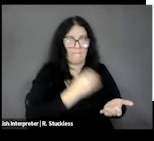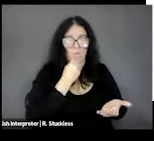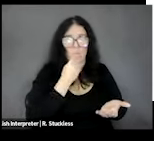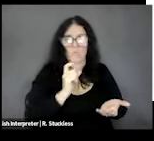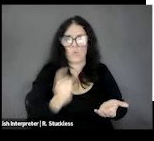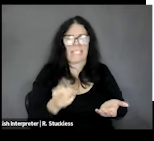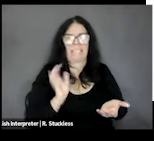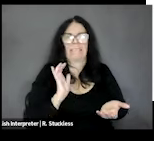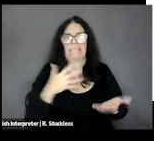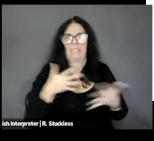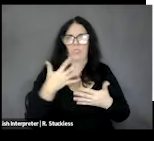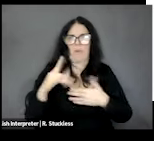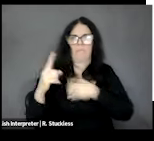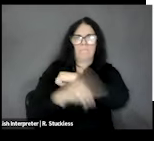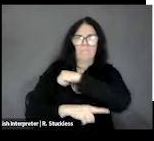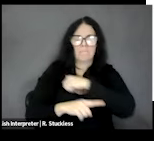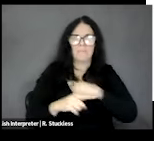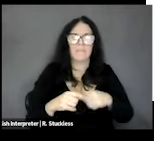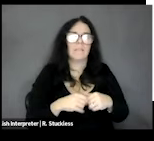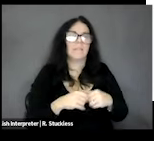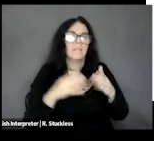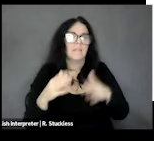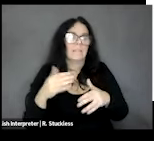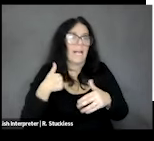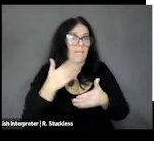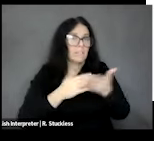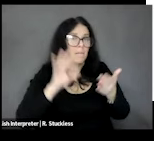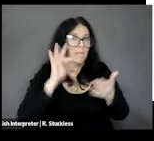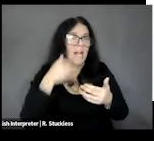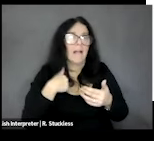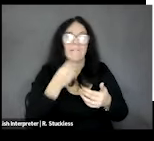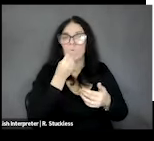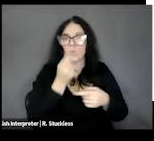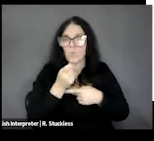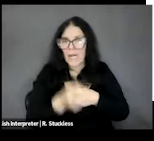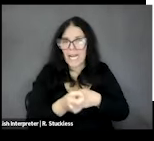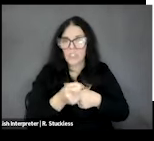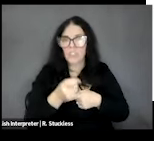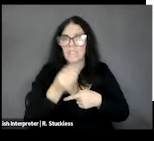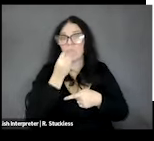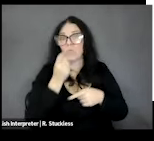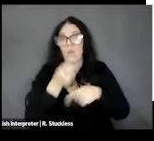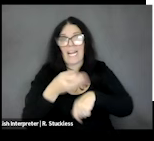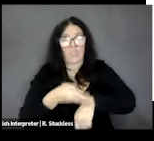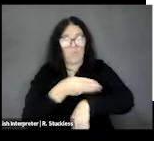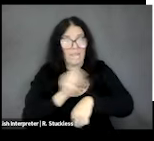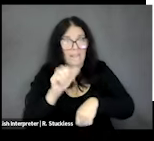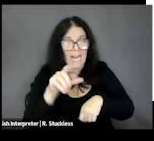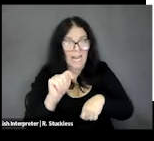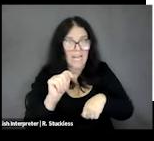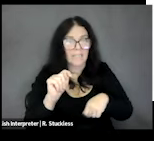Emerson Good Samaritan Food Donation Act and the Food Donation Improvement Act that are